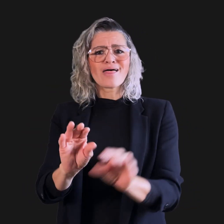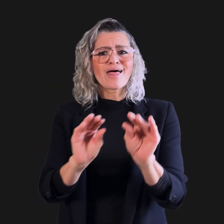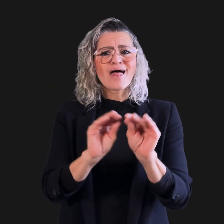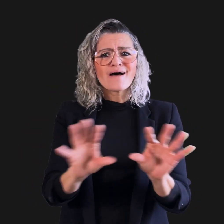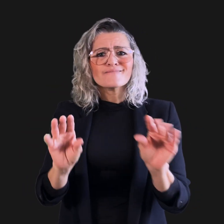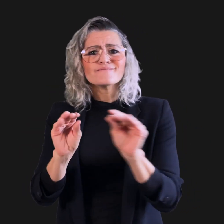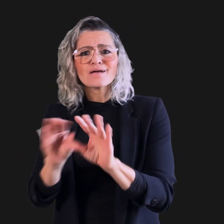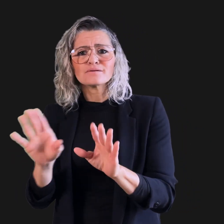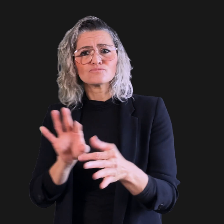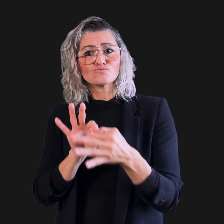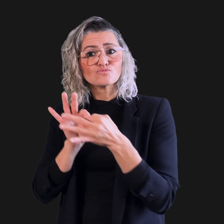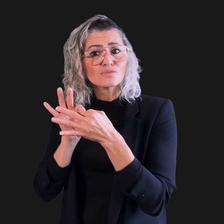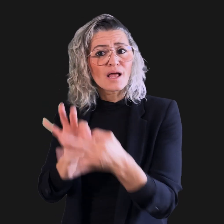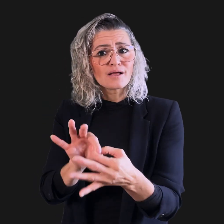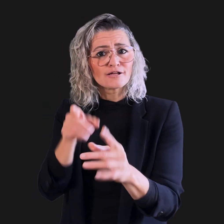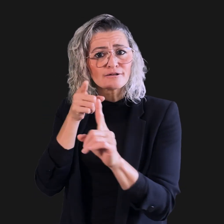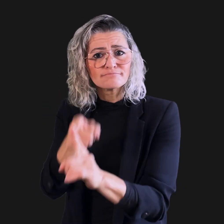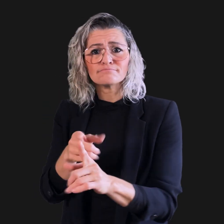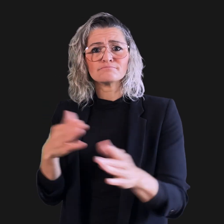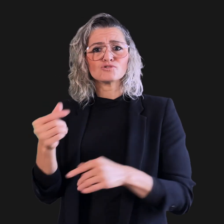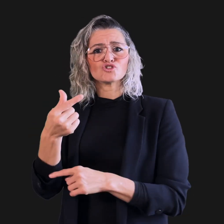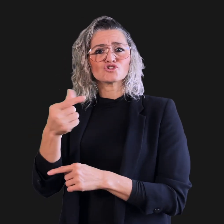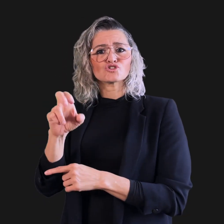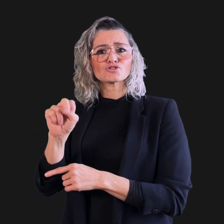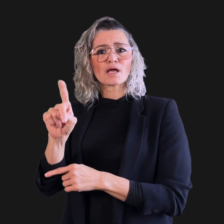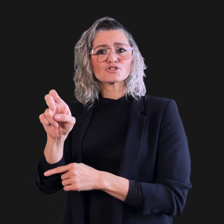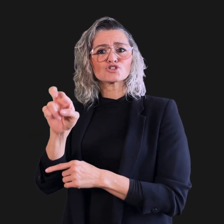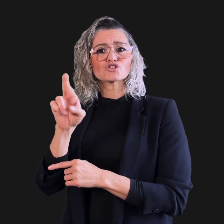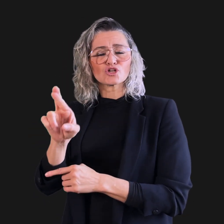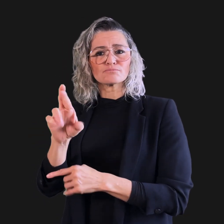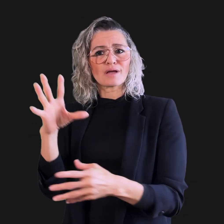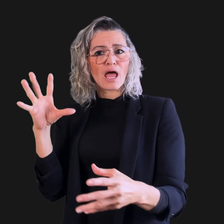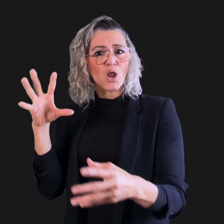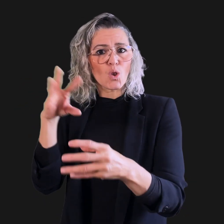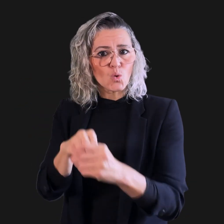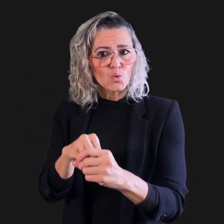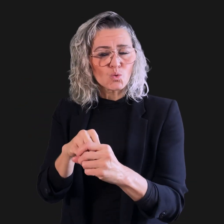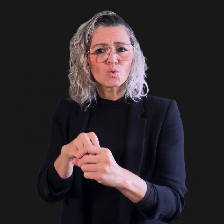and clarifications related to gender inclusion